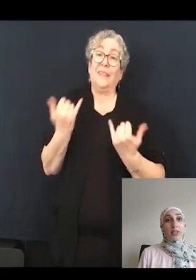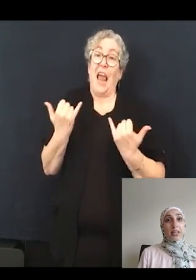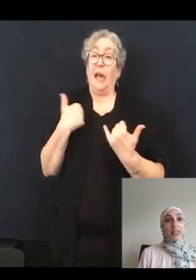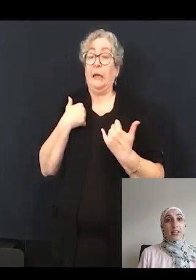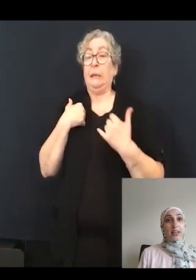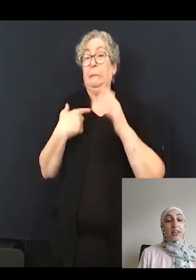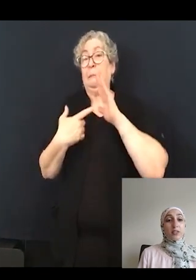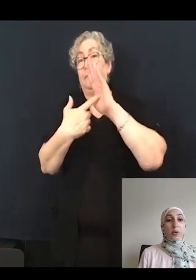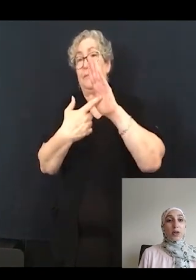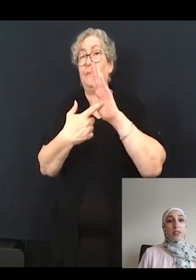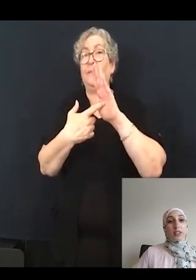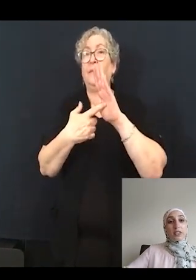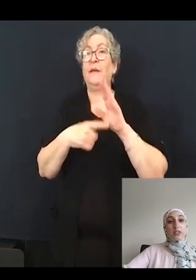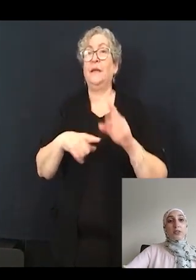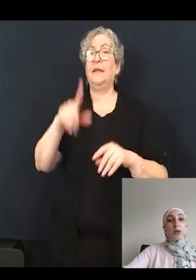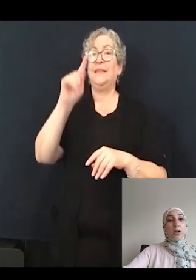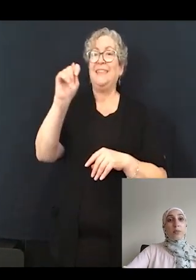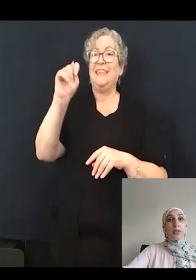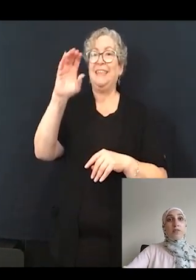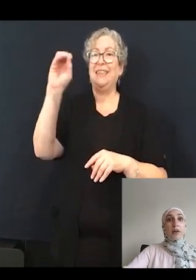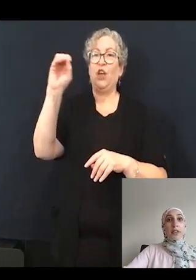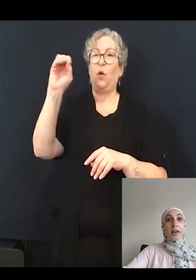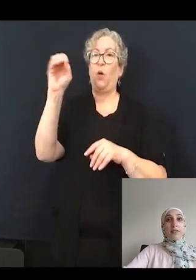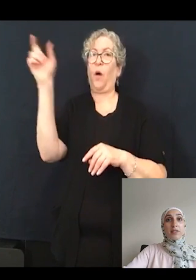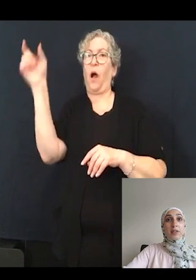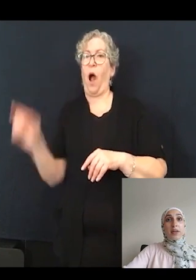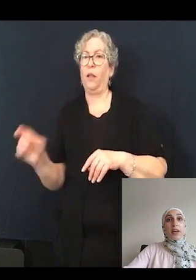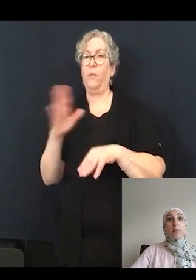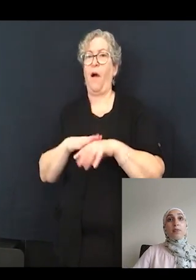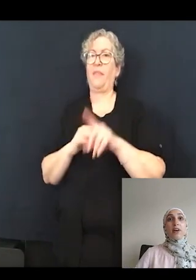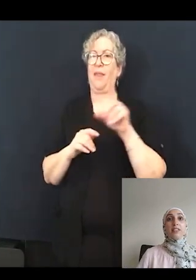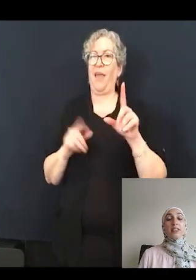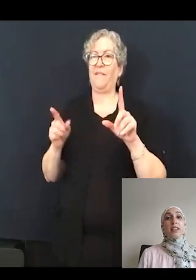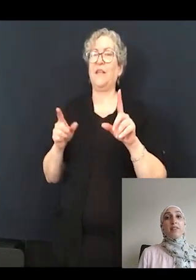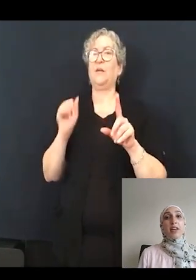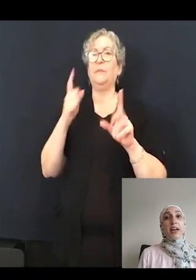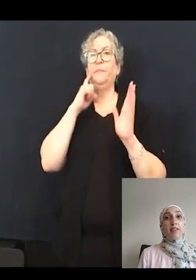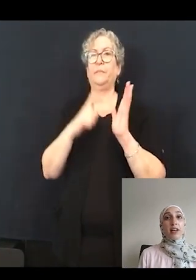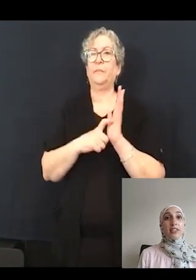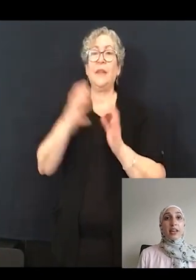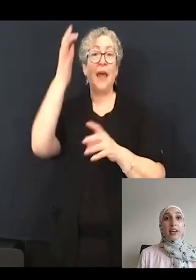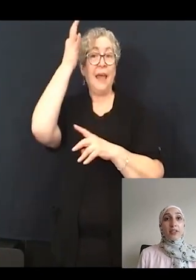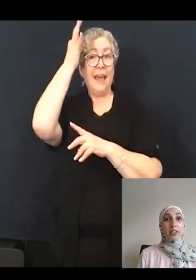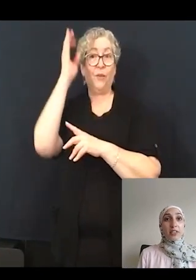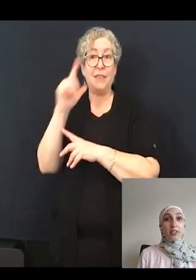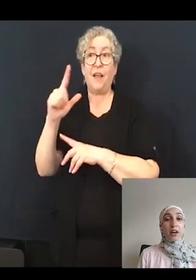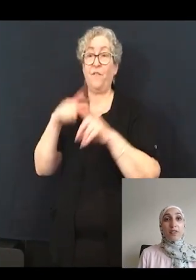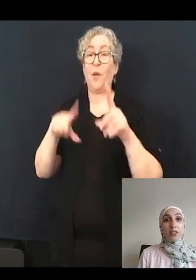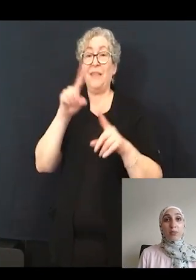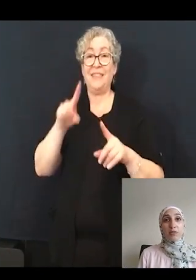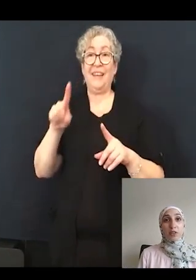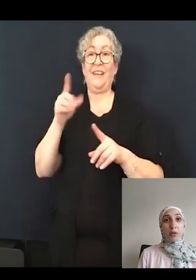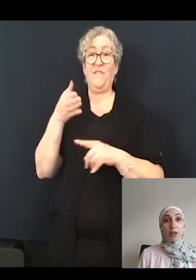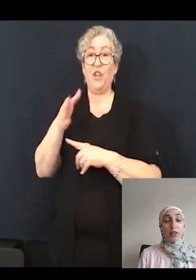is part of the T0 column on the far left, it provides significant evidence that hair cells of the zebrafish model of Usher syndrome type